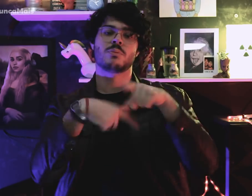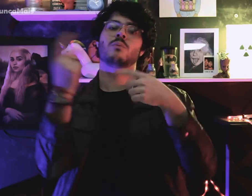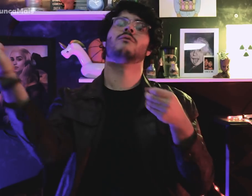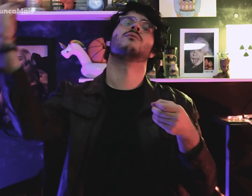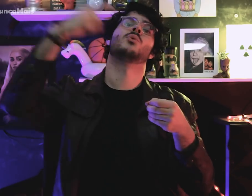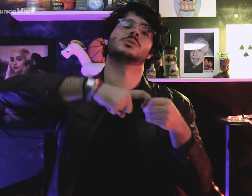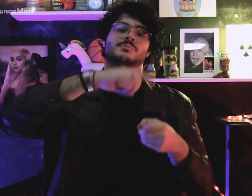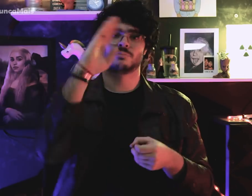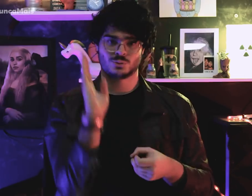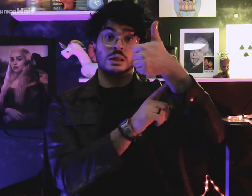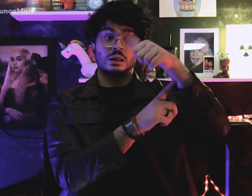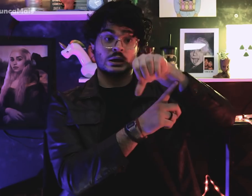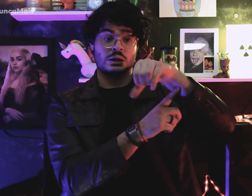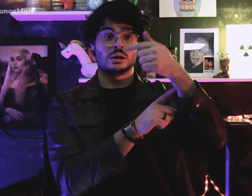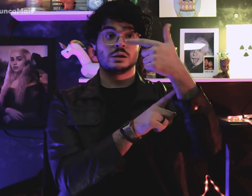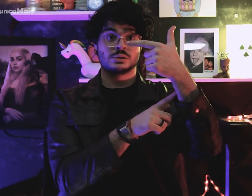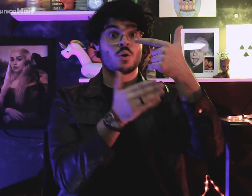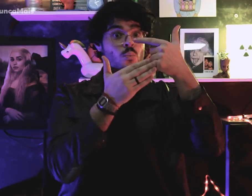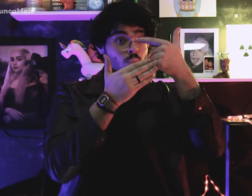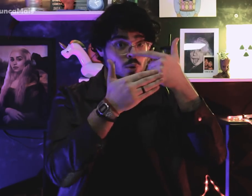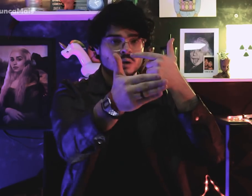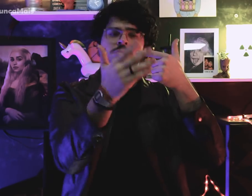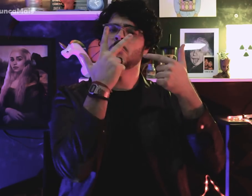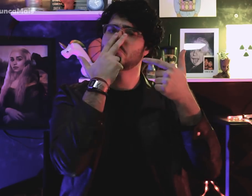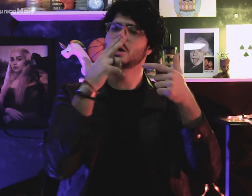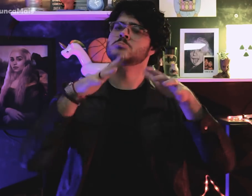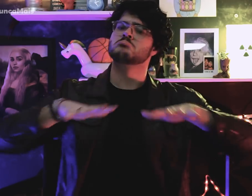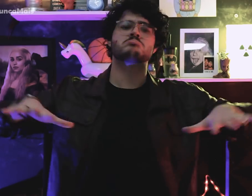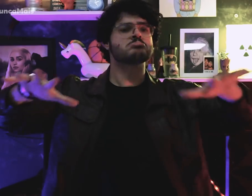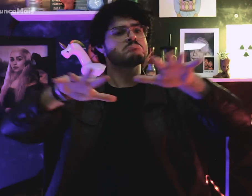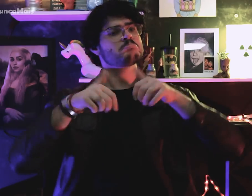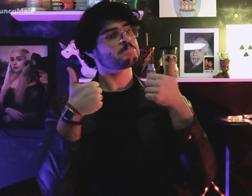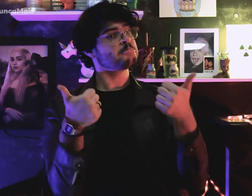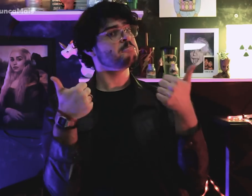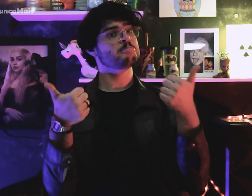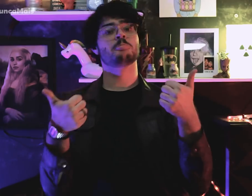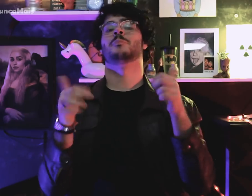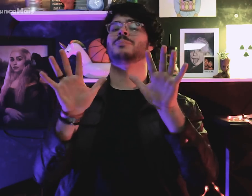depois voltaram para Brasil. No início de 1972, tudo parecia ir bem!